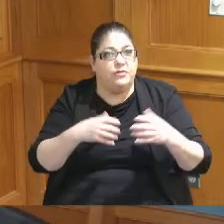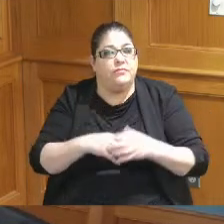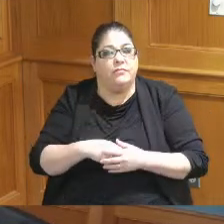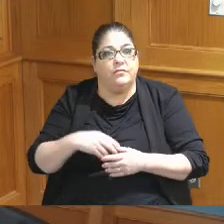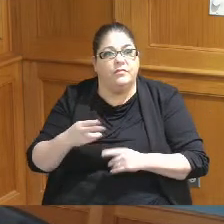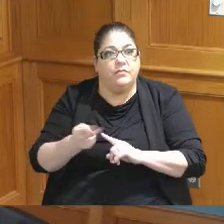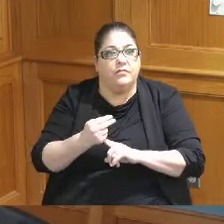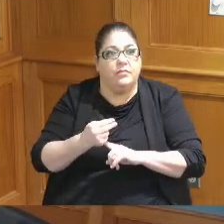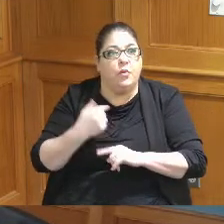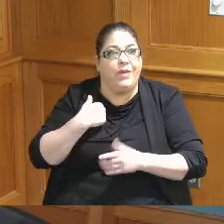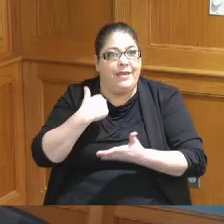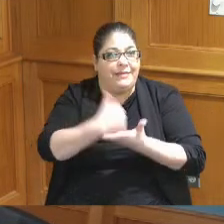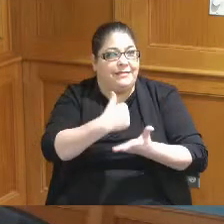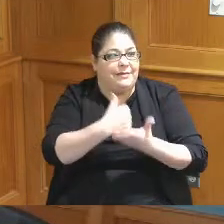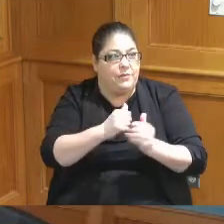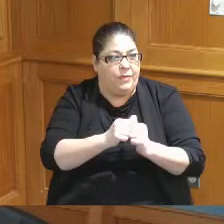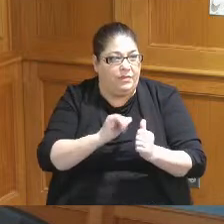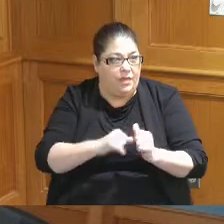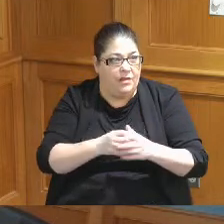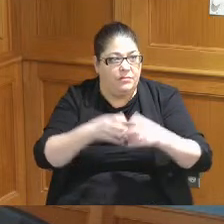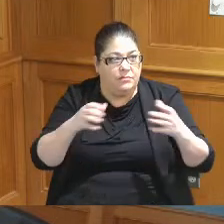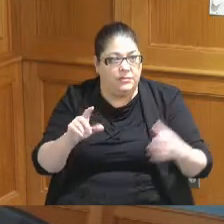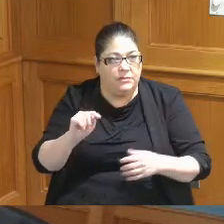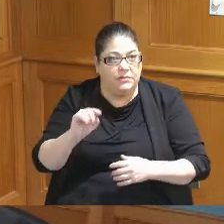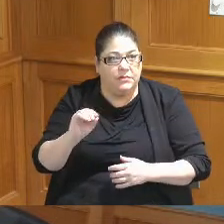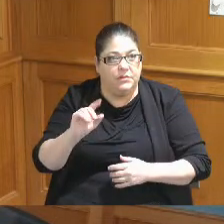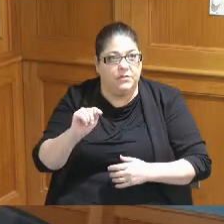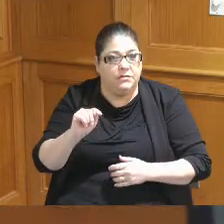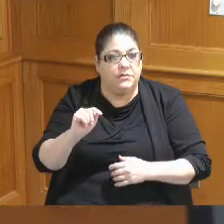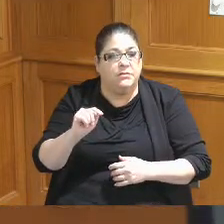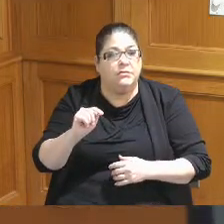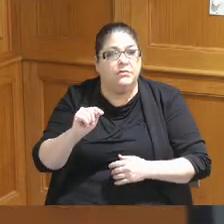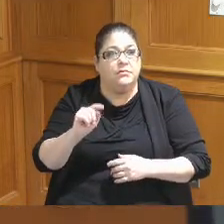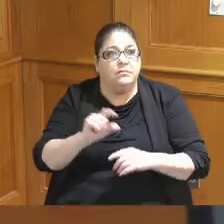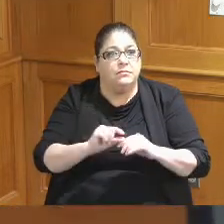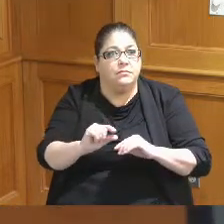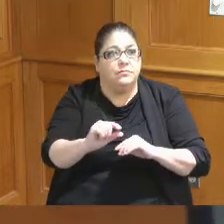assisted in that expansion there was a tot allocation I think of three million